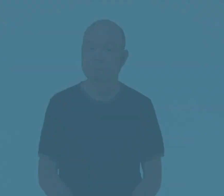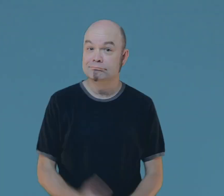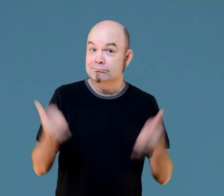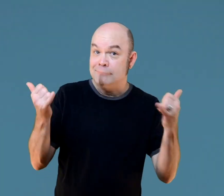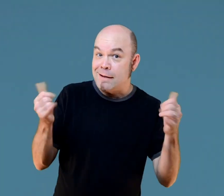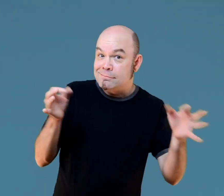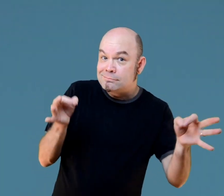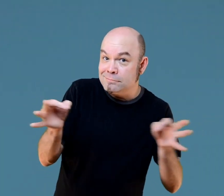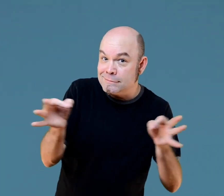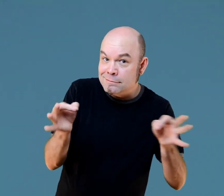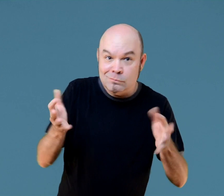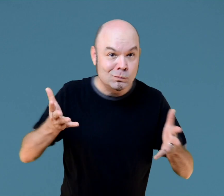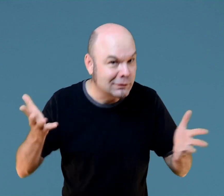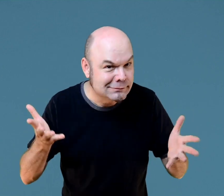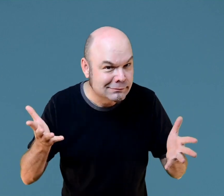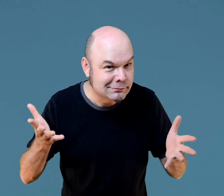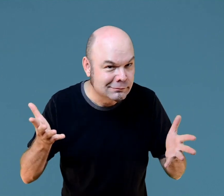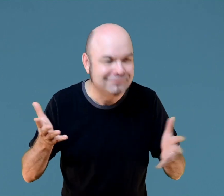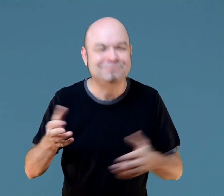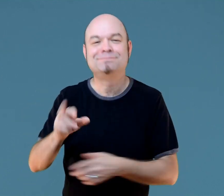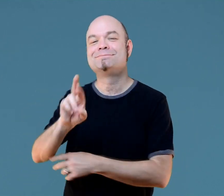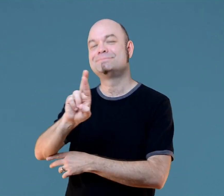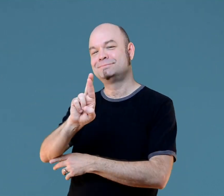Today what am I going to explain?